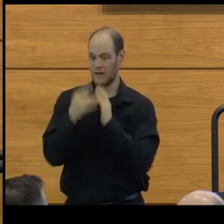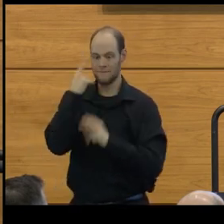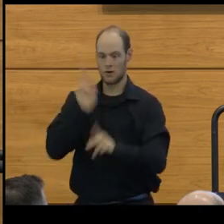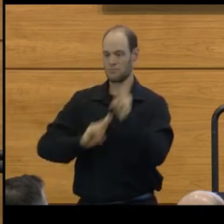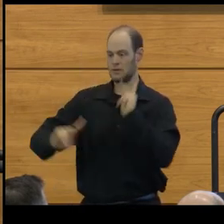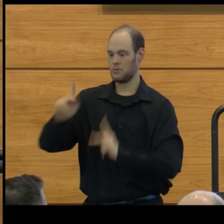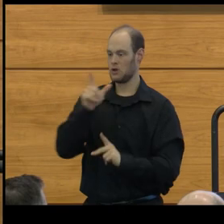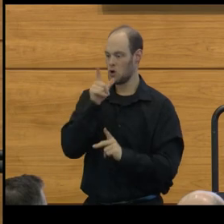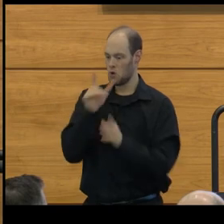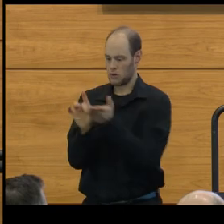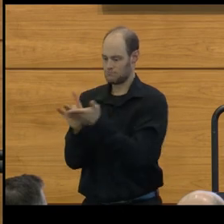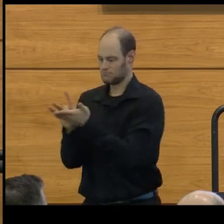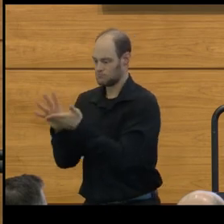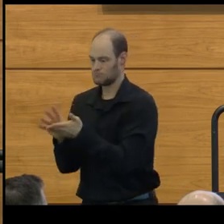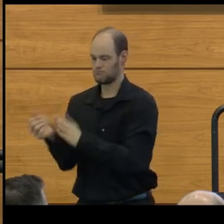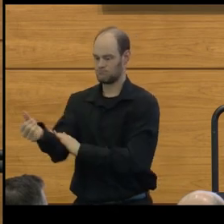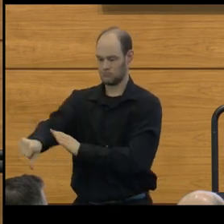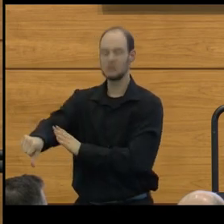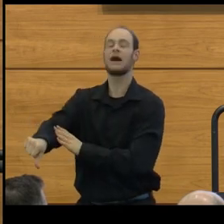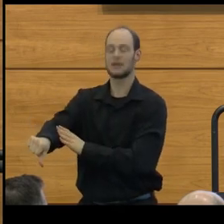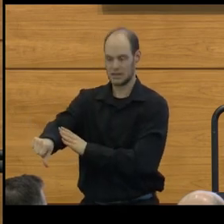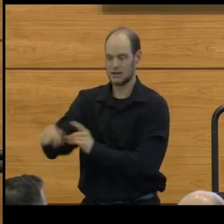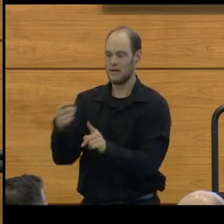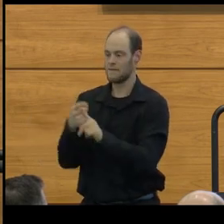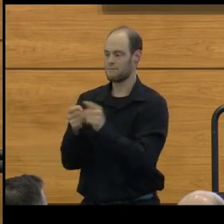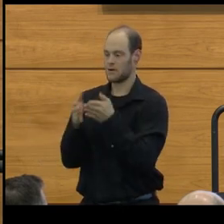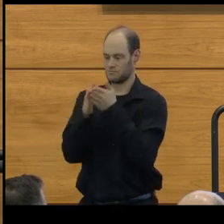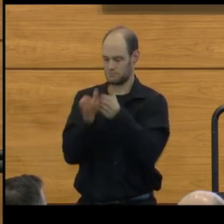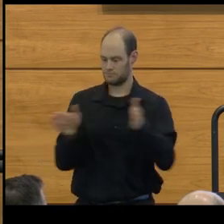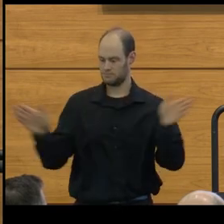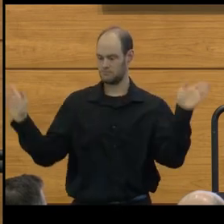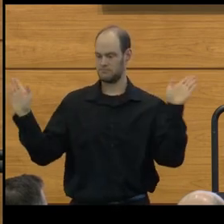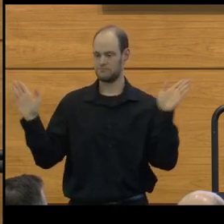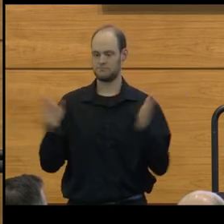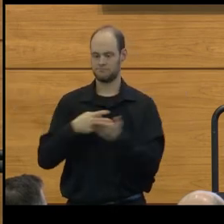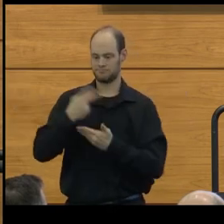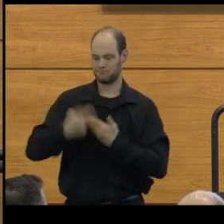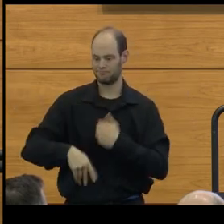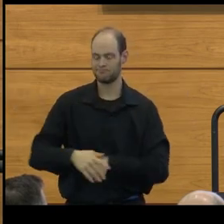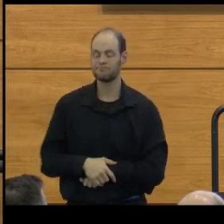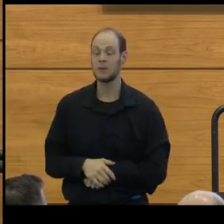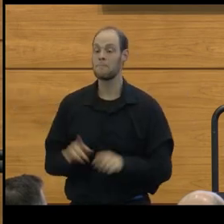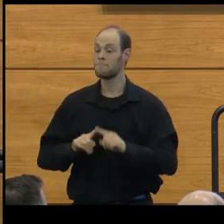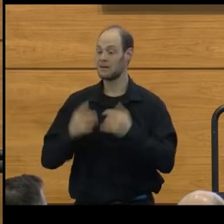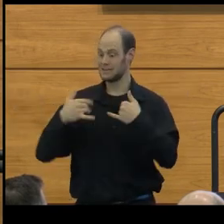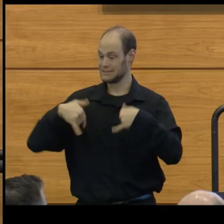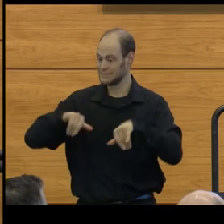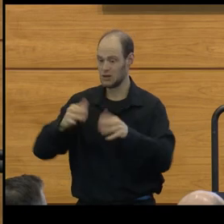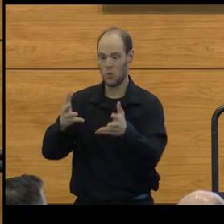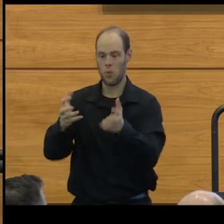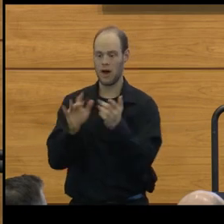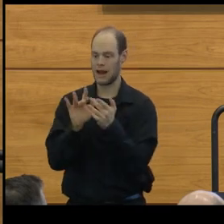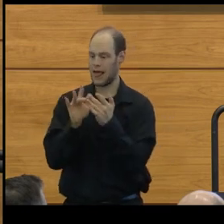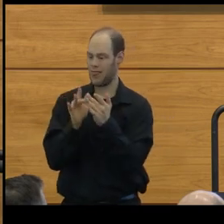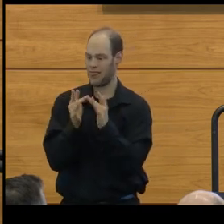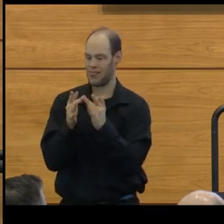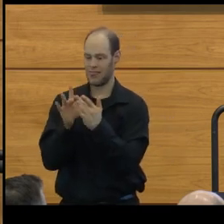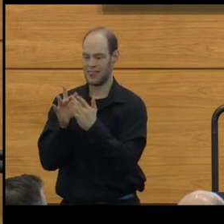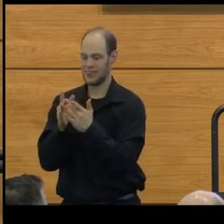who are excluded or rejected from mainstream platforms, yet seek online connection mechanisms